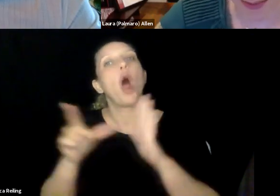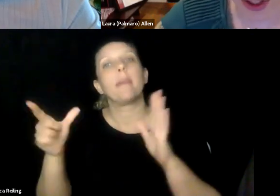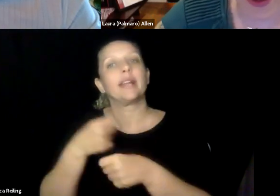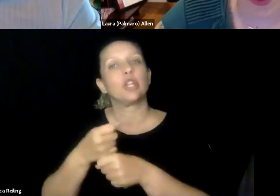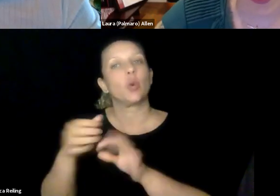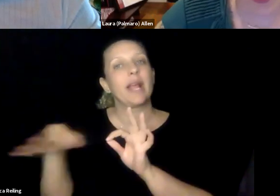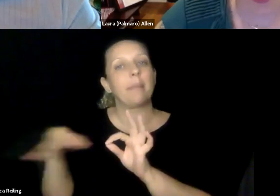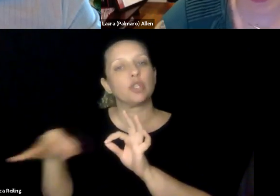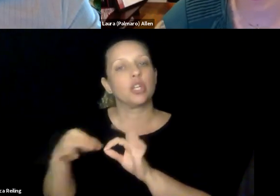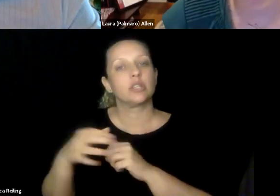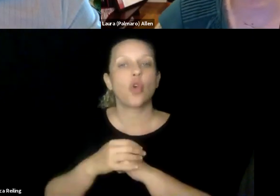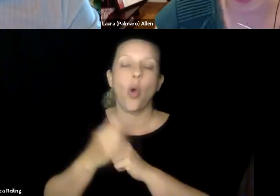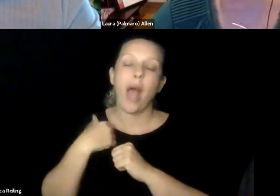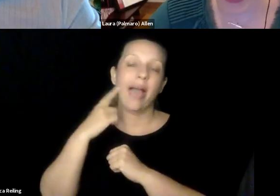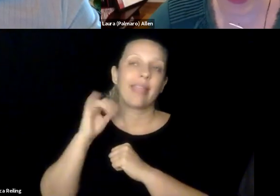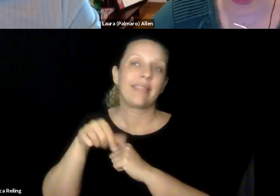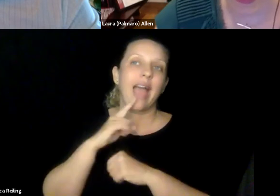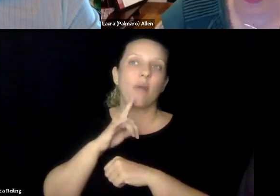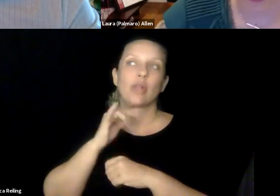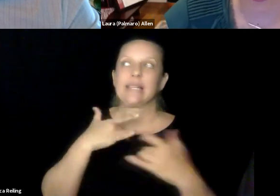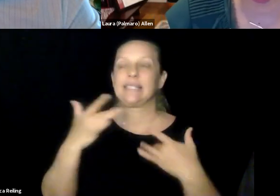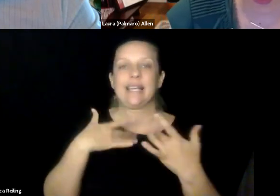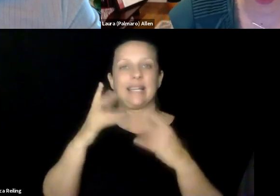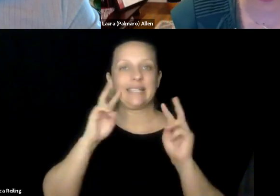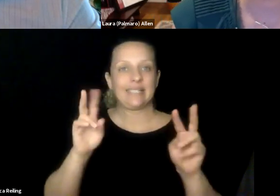need to be able to help again, supplement that in a way by